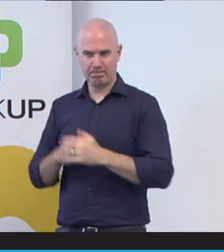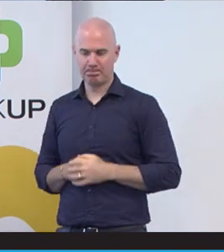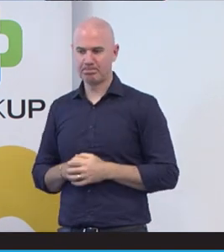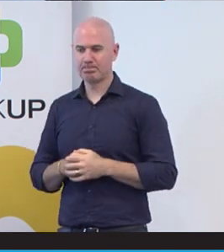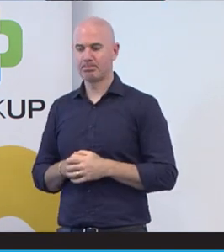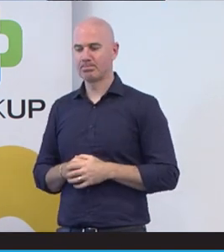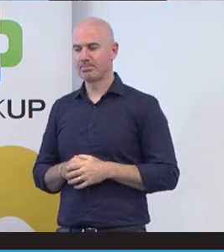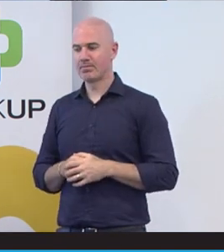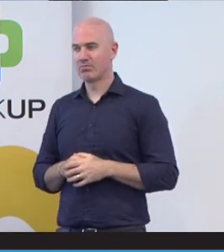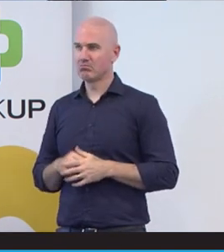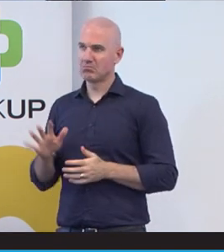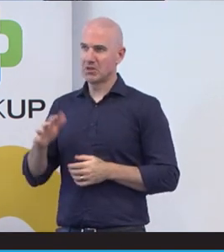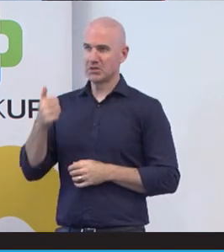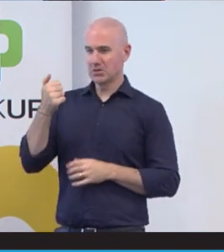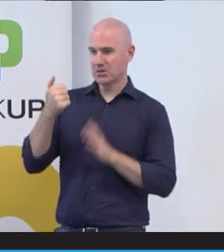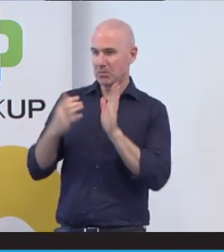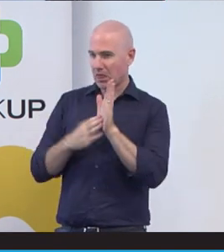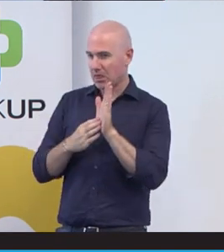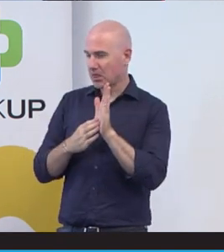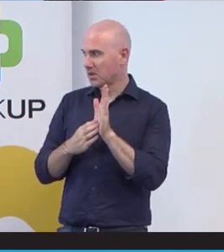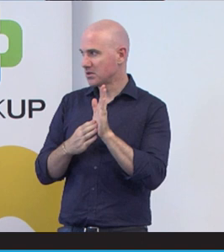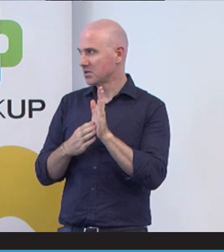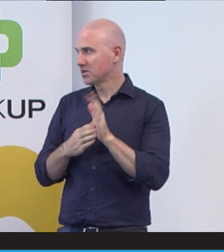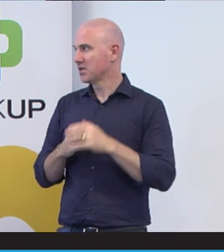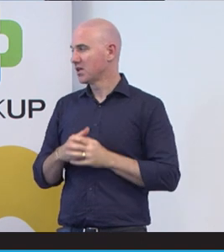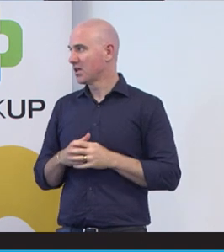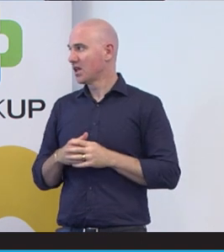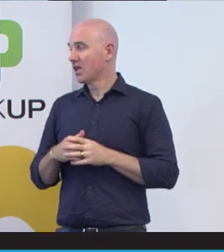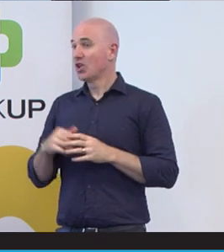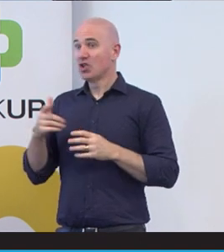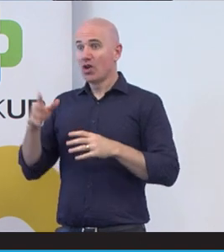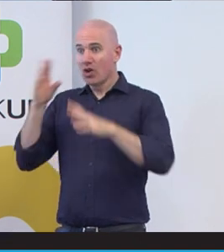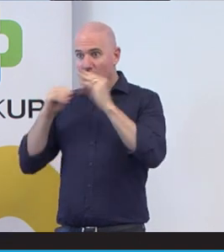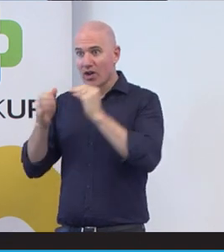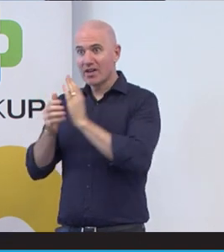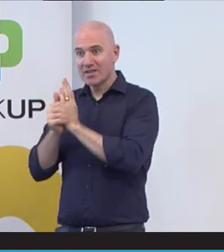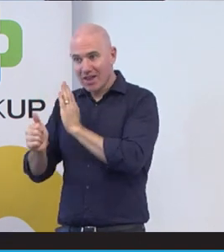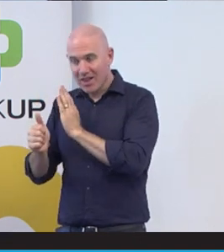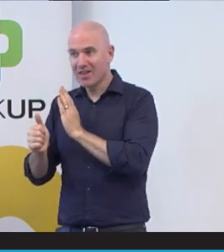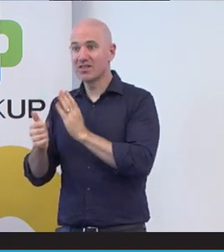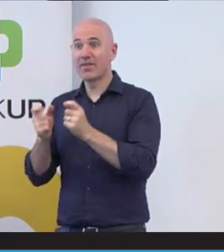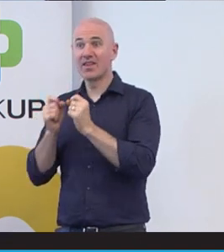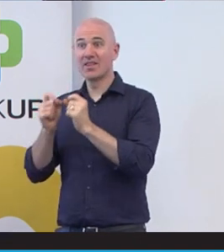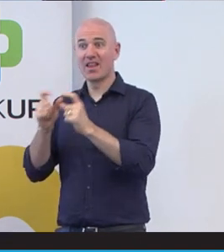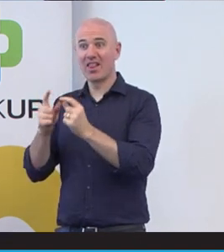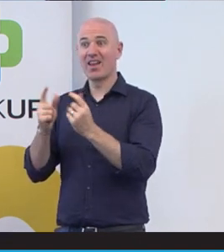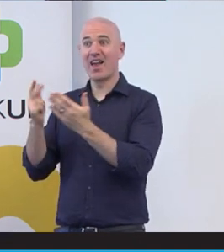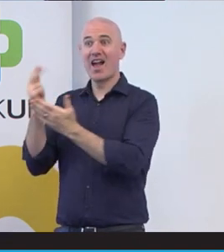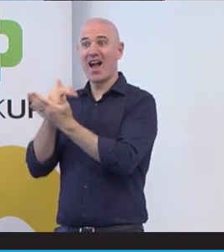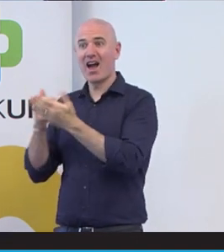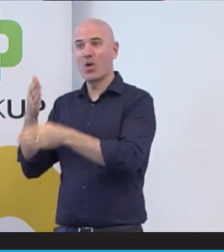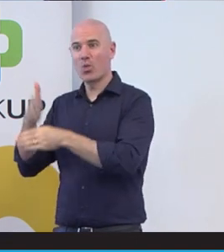was for about six months selling beautiful art work but I was under support employment.